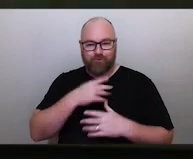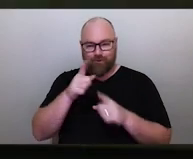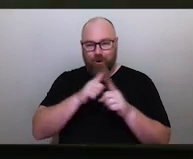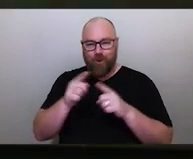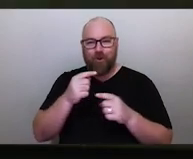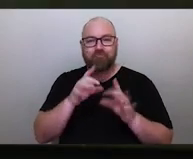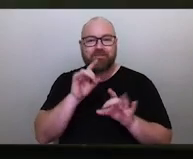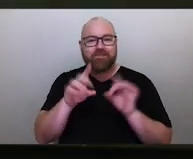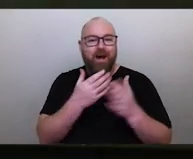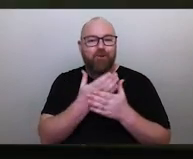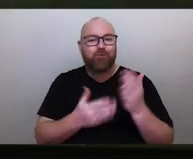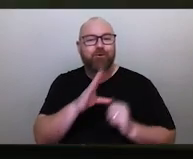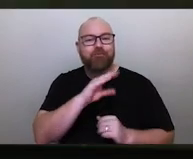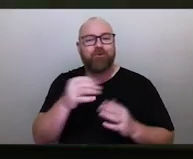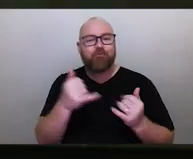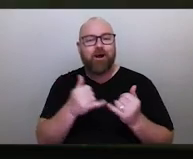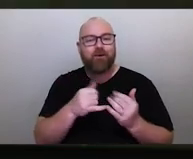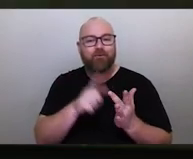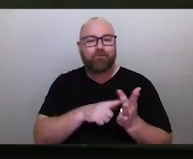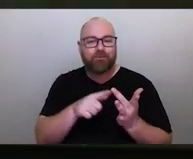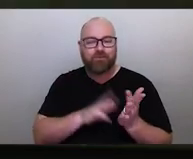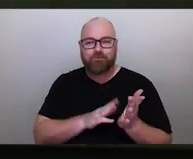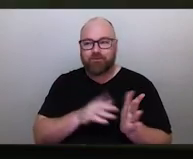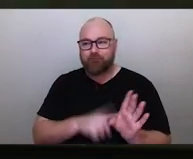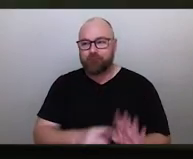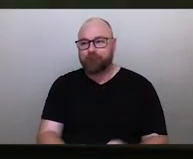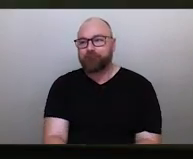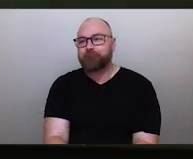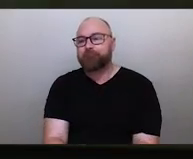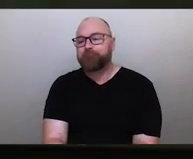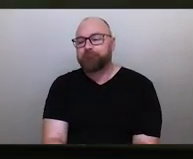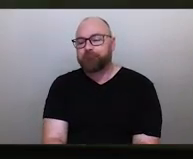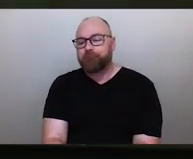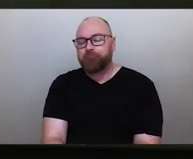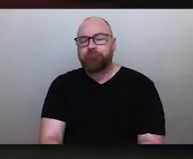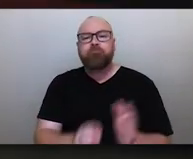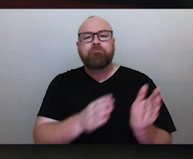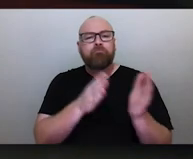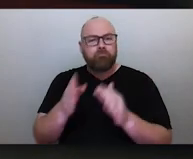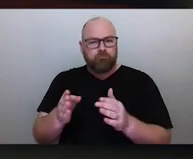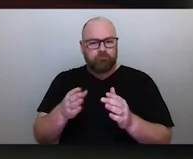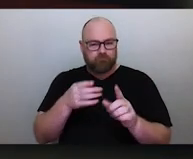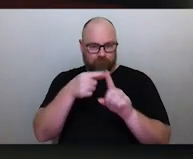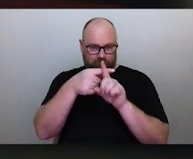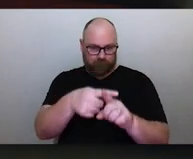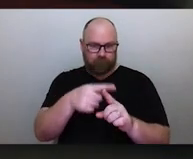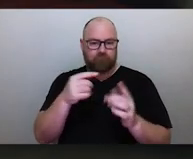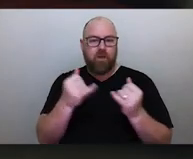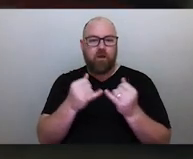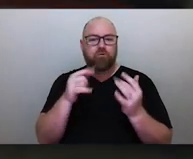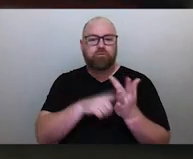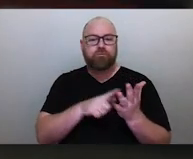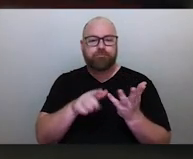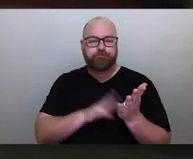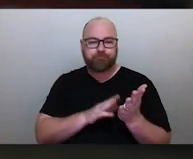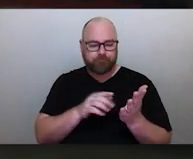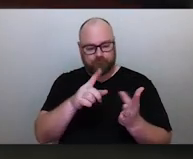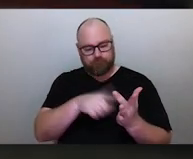This is for Uncle Jimmy, I was wondering what